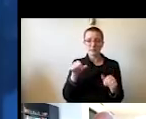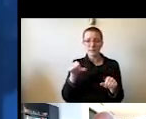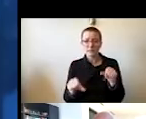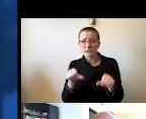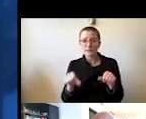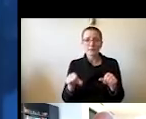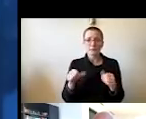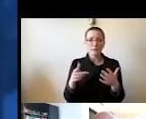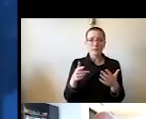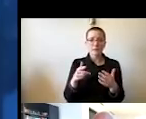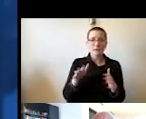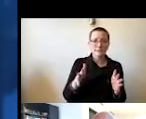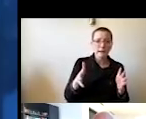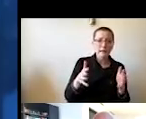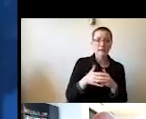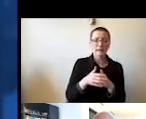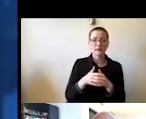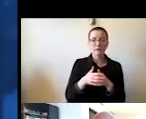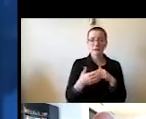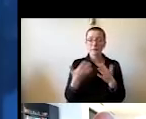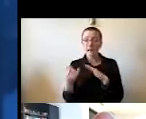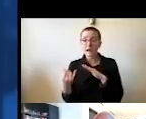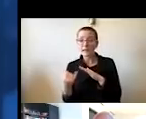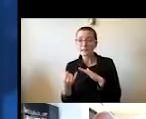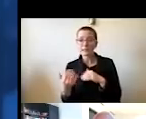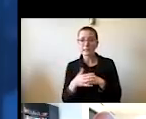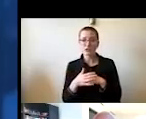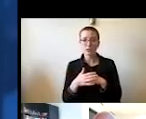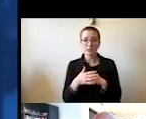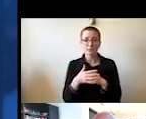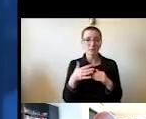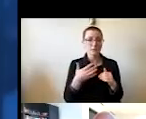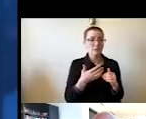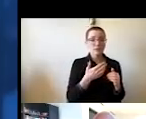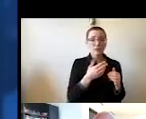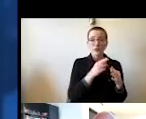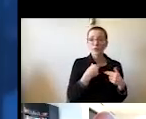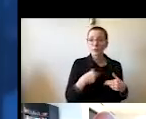compounded by the isolation and loss of human connection really grinds and weighs